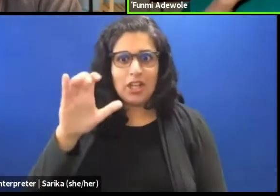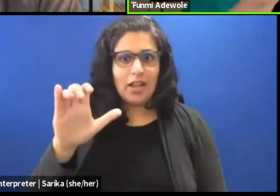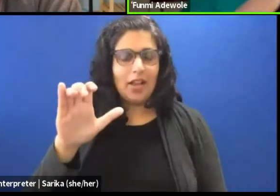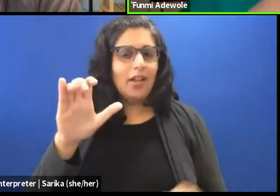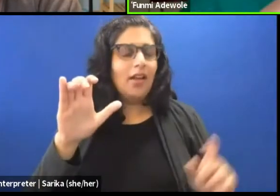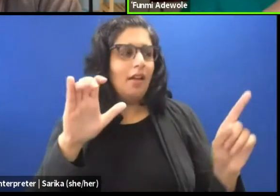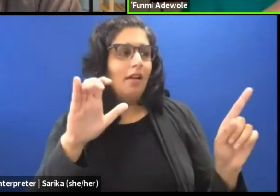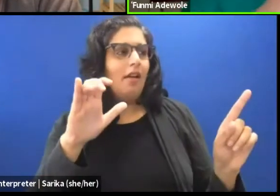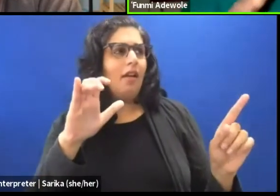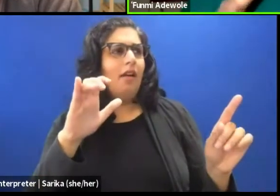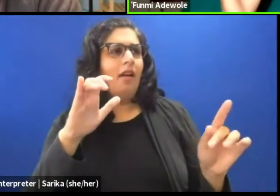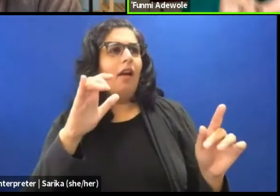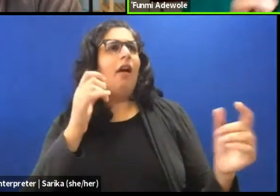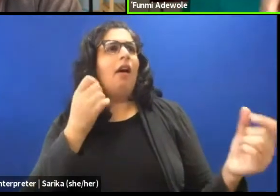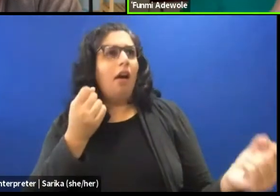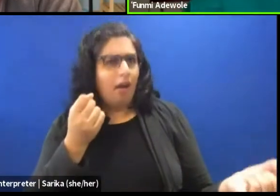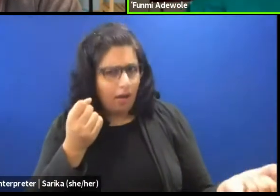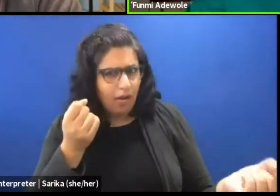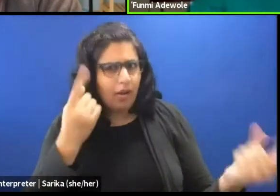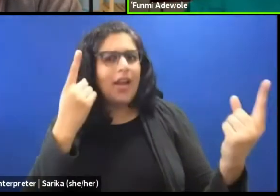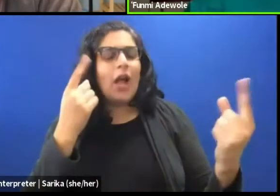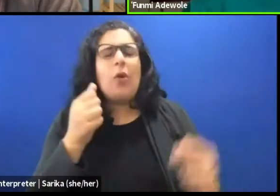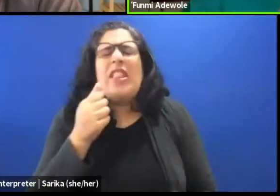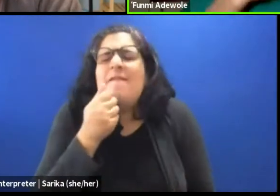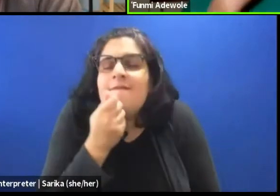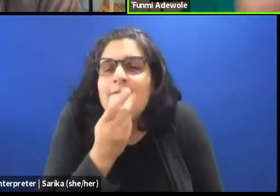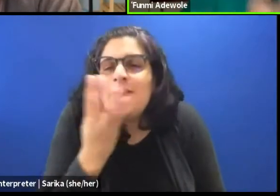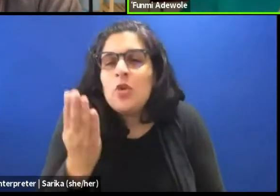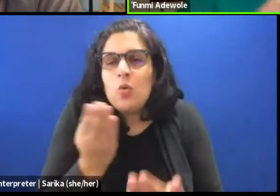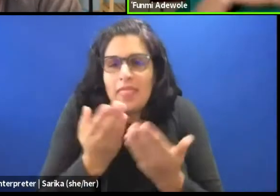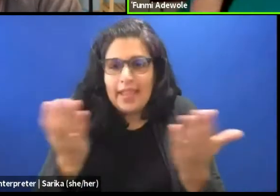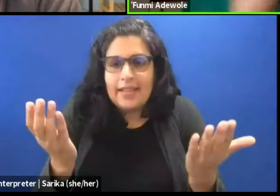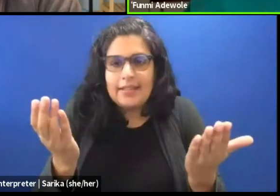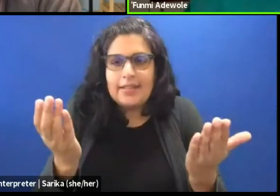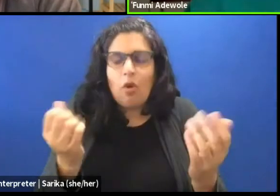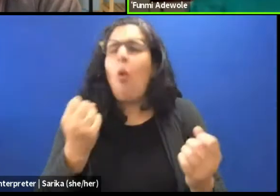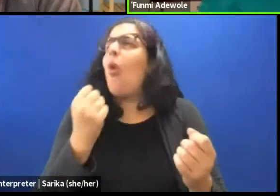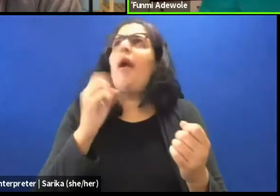with a few select items or actions or texts?